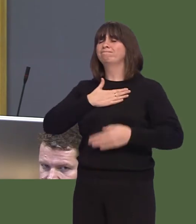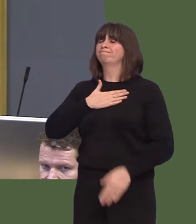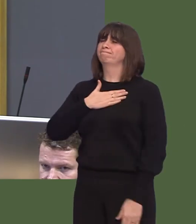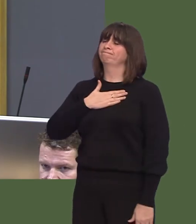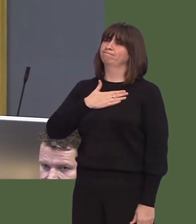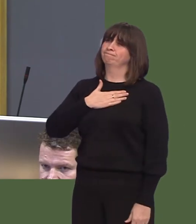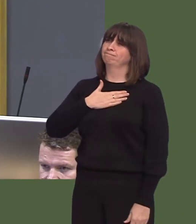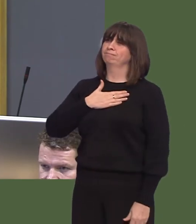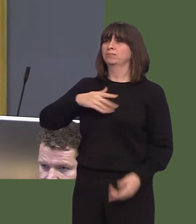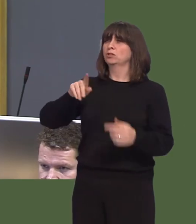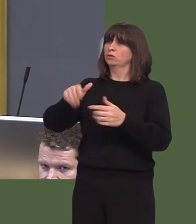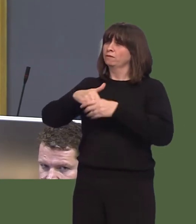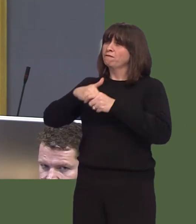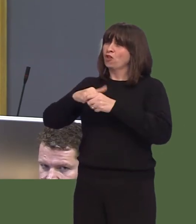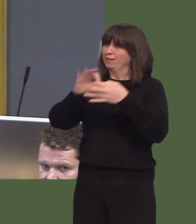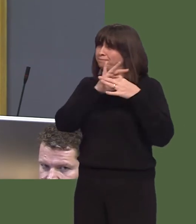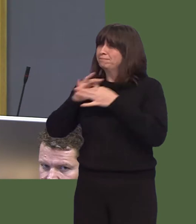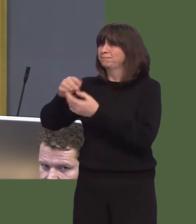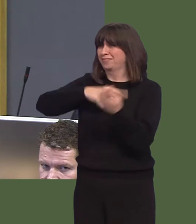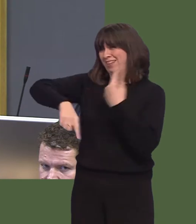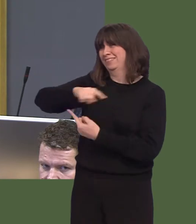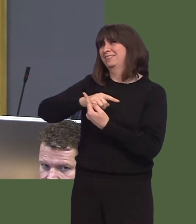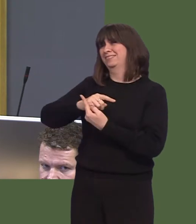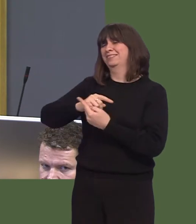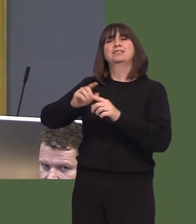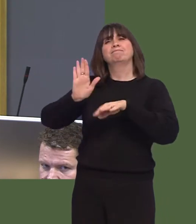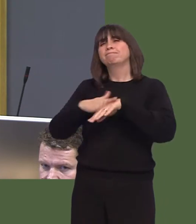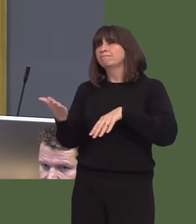and the friendship that he enjoys amongst many in this Chamber, across parties.